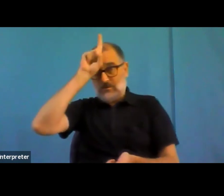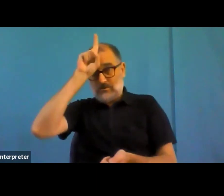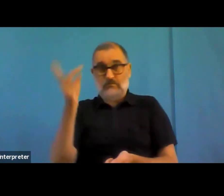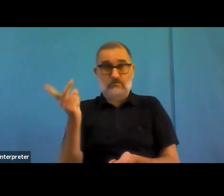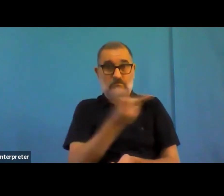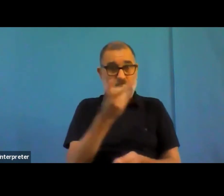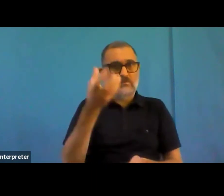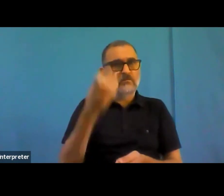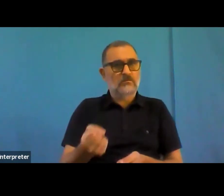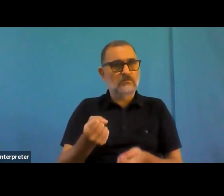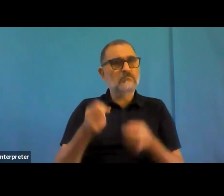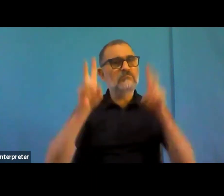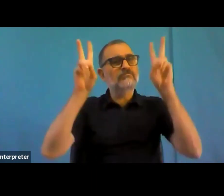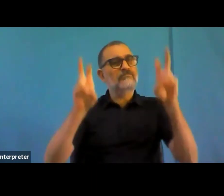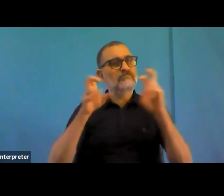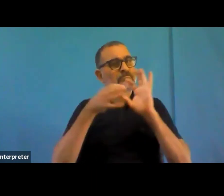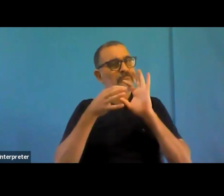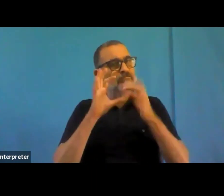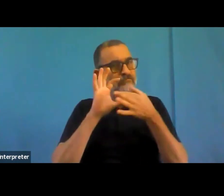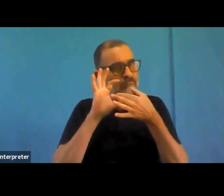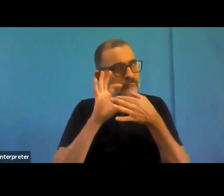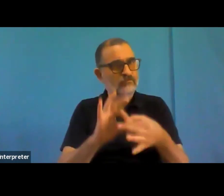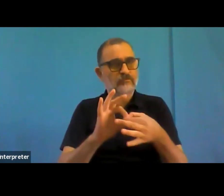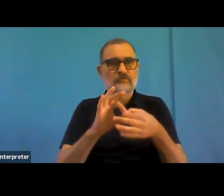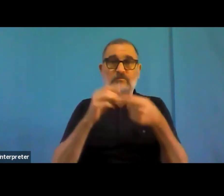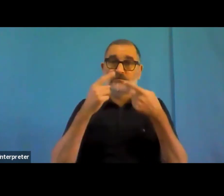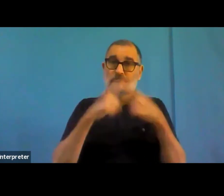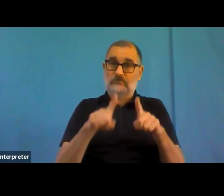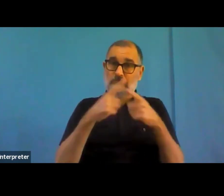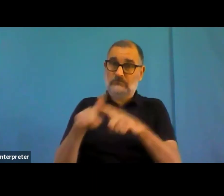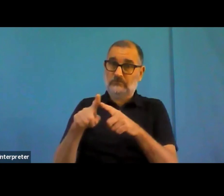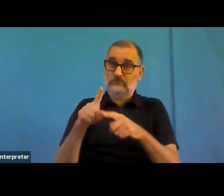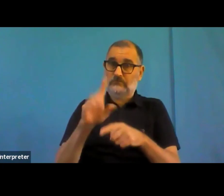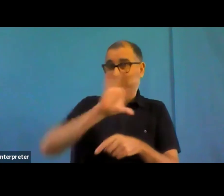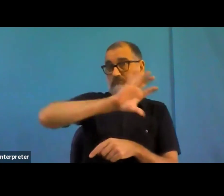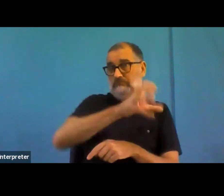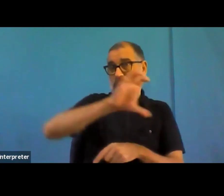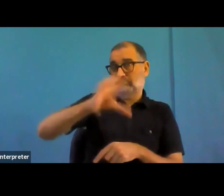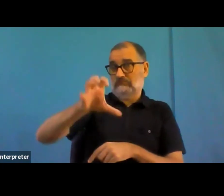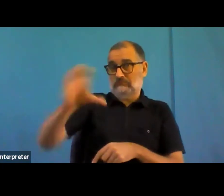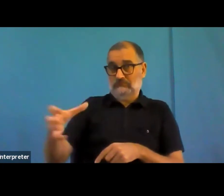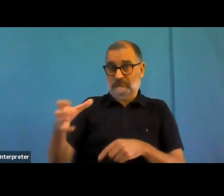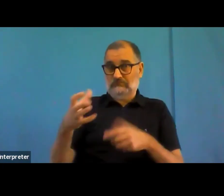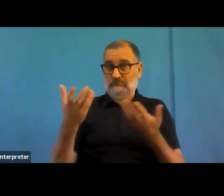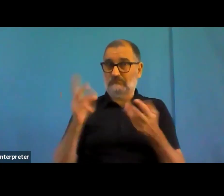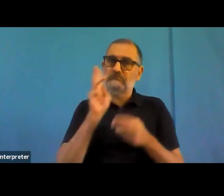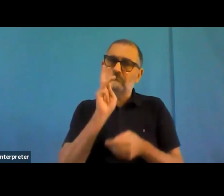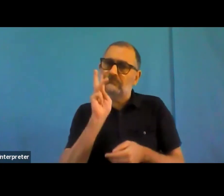So accessibility experts are providing expertise in making an audit.